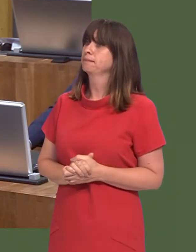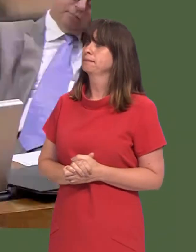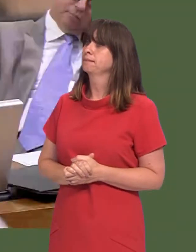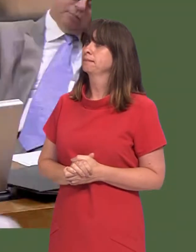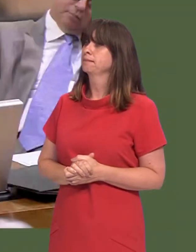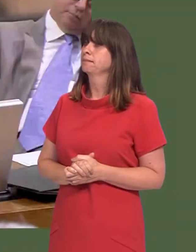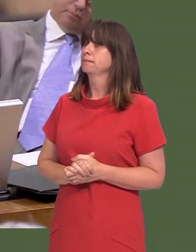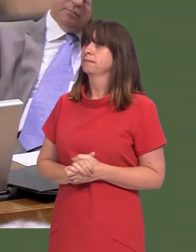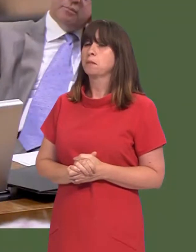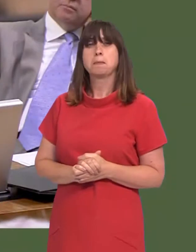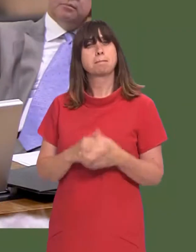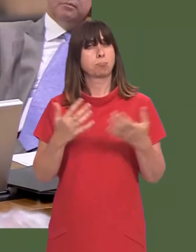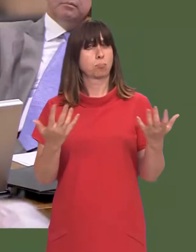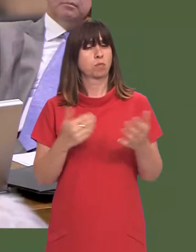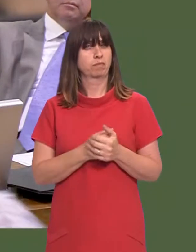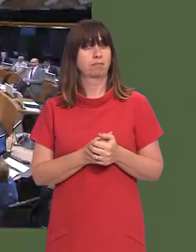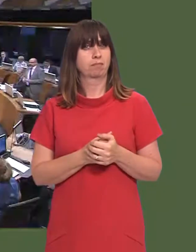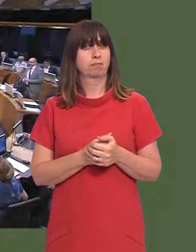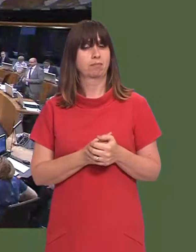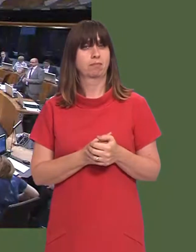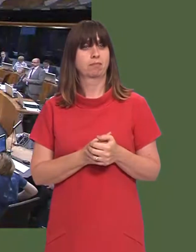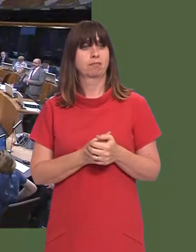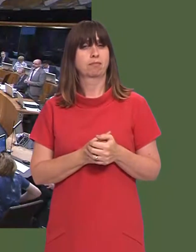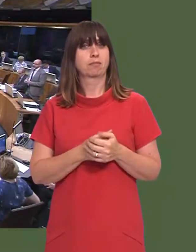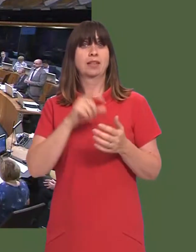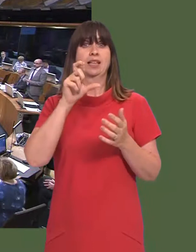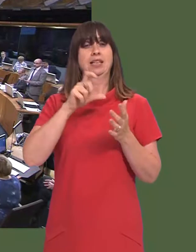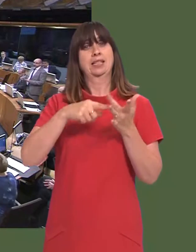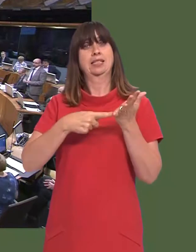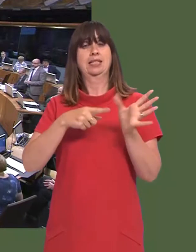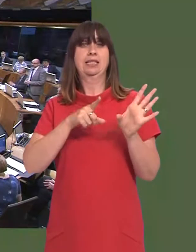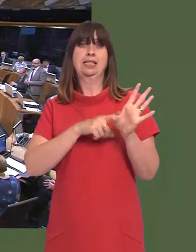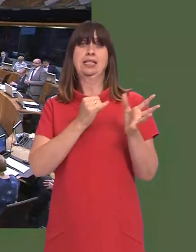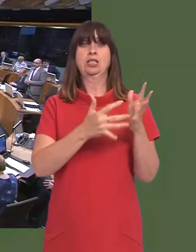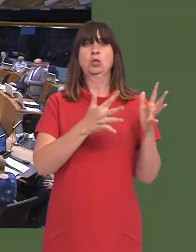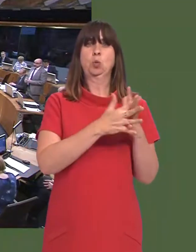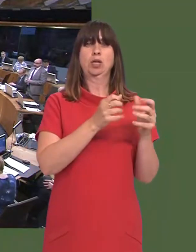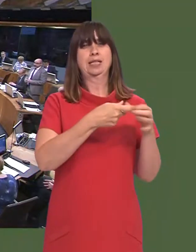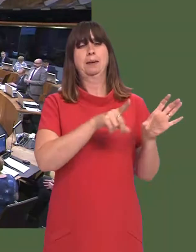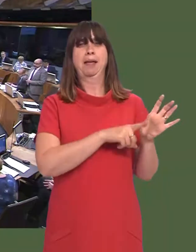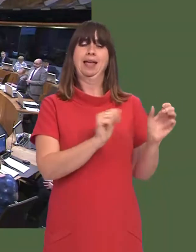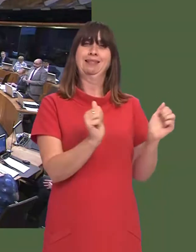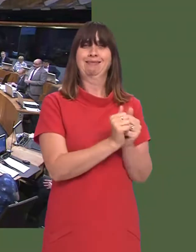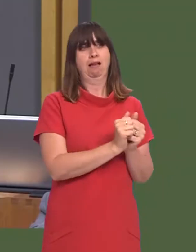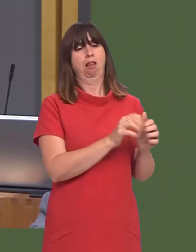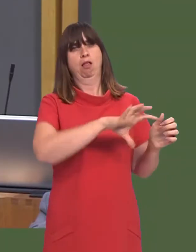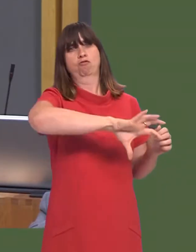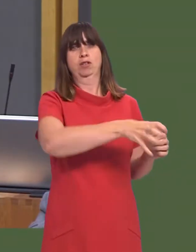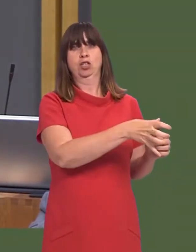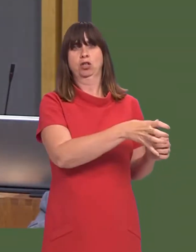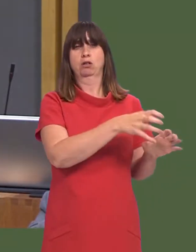Simon Thomas: What message would it send to those involved in the Swansea bay city deal